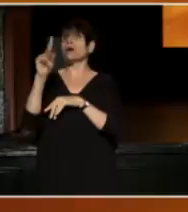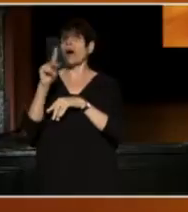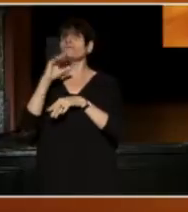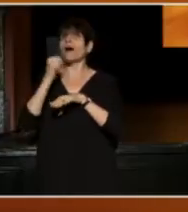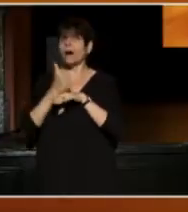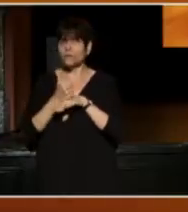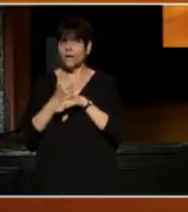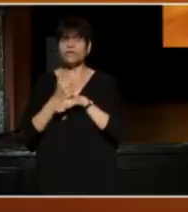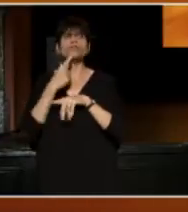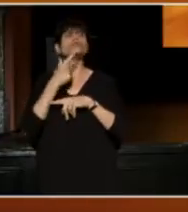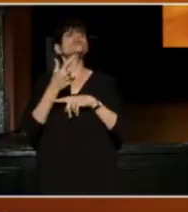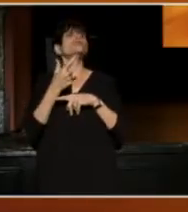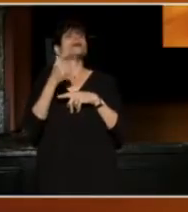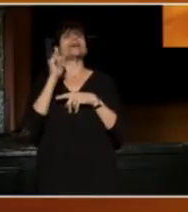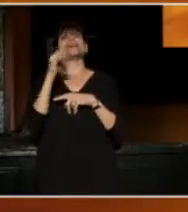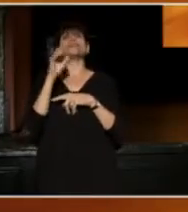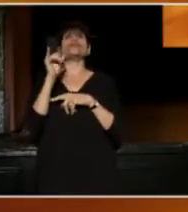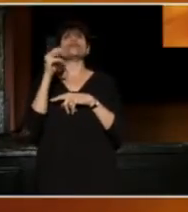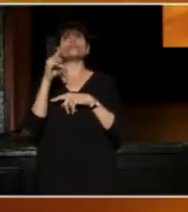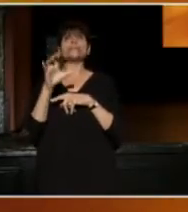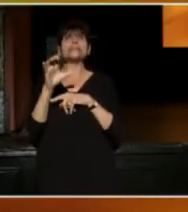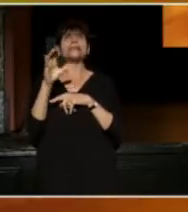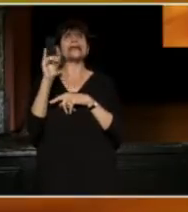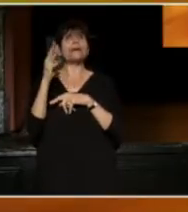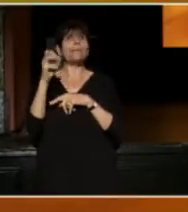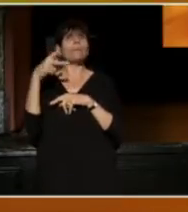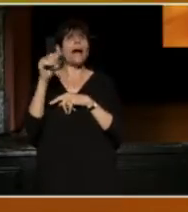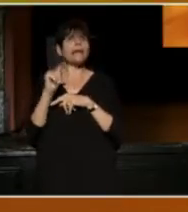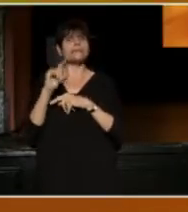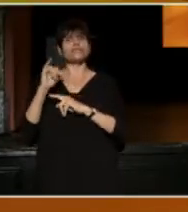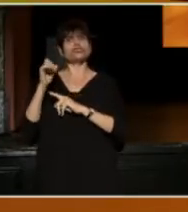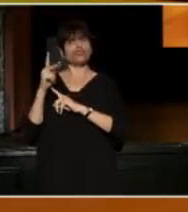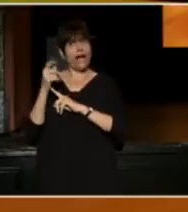Intrinsic Impact by WolfBrown, jakprints, Inc.,